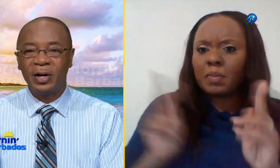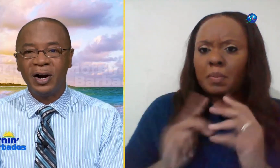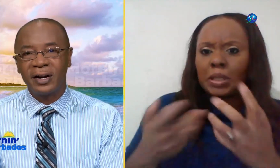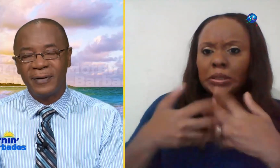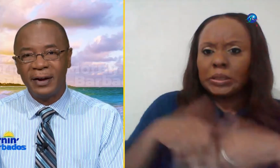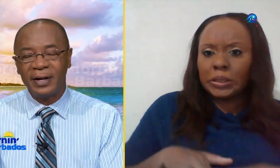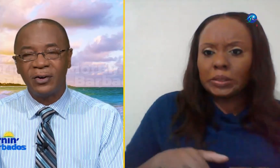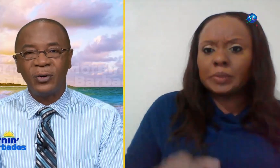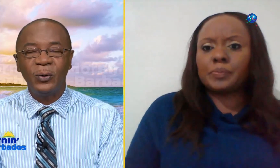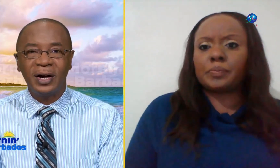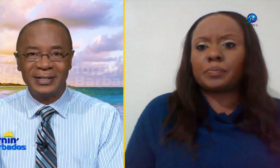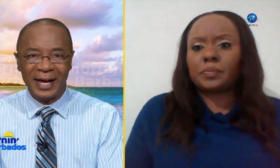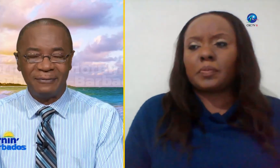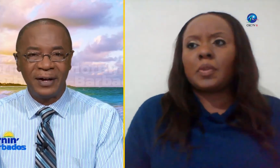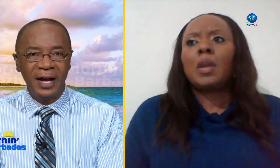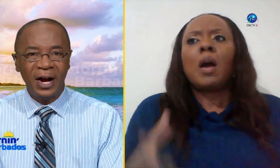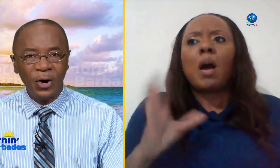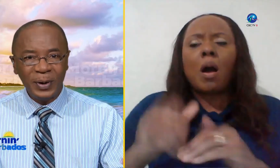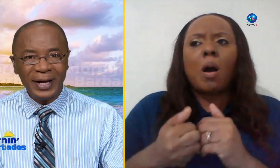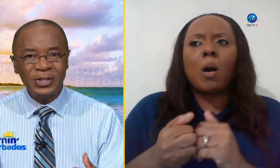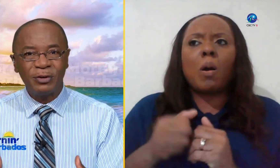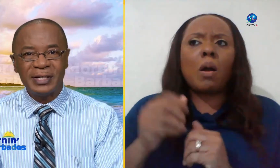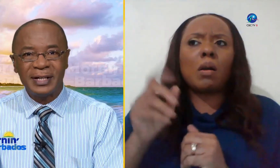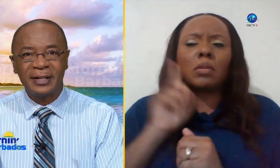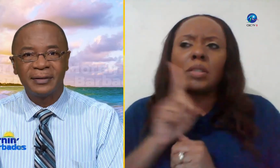of people who are hard of hearing or who are deaf how are we integrating